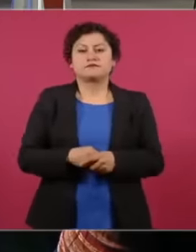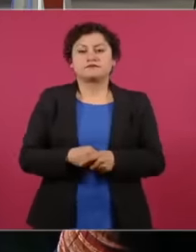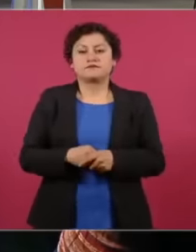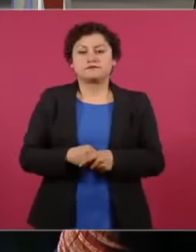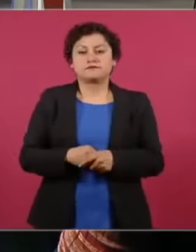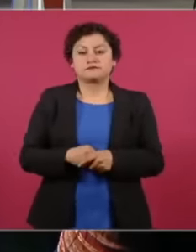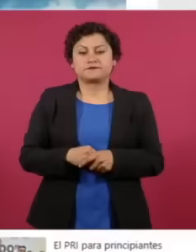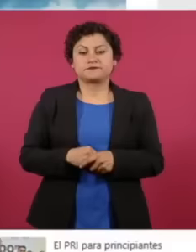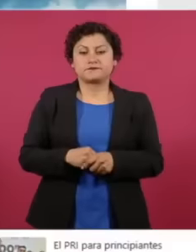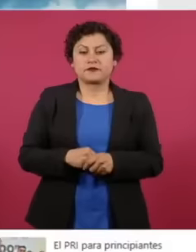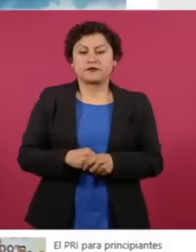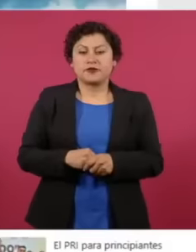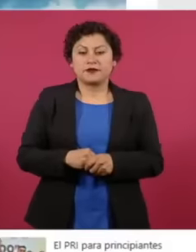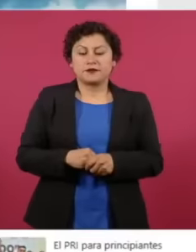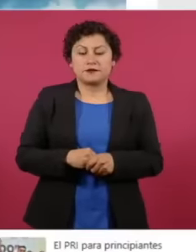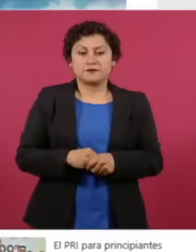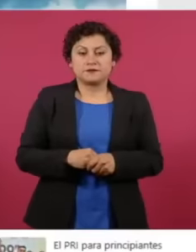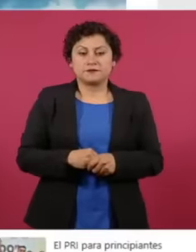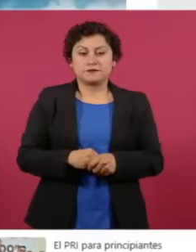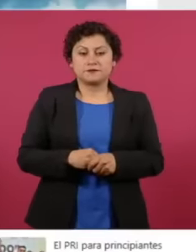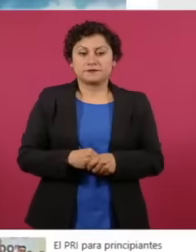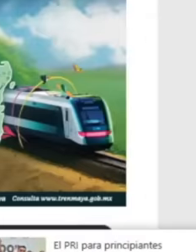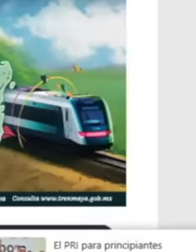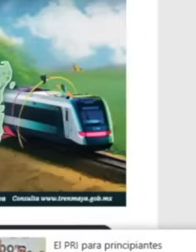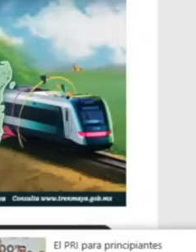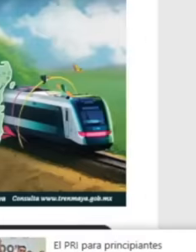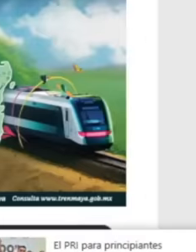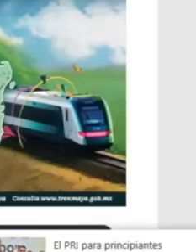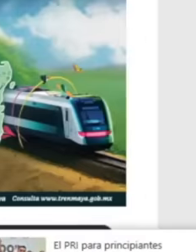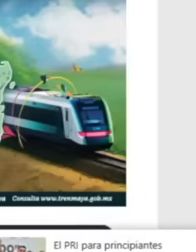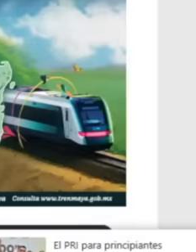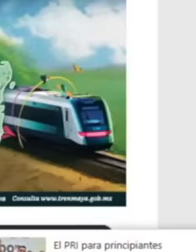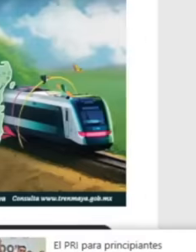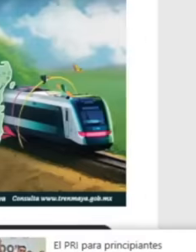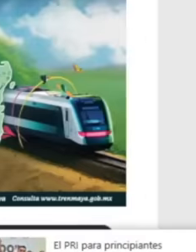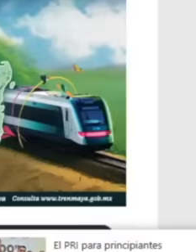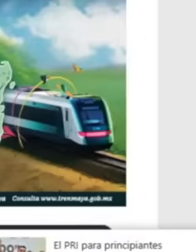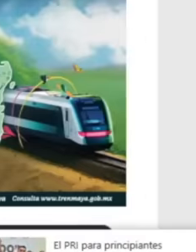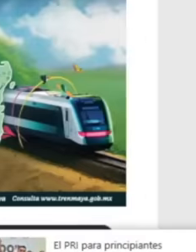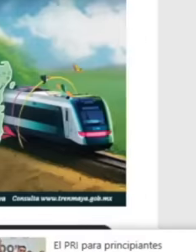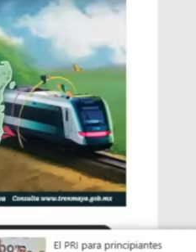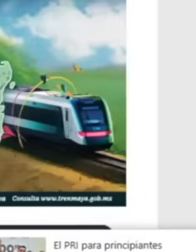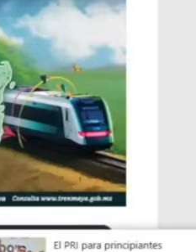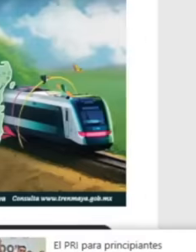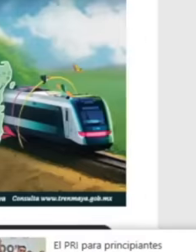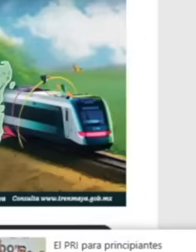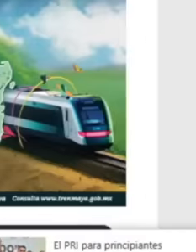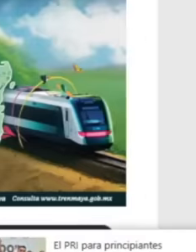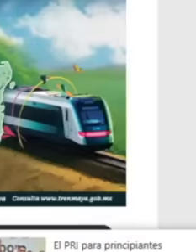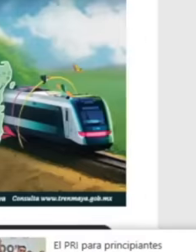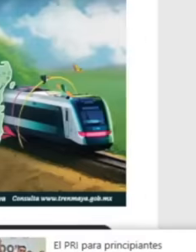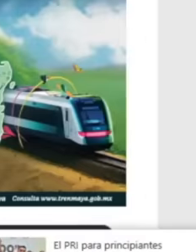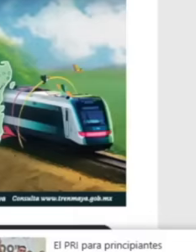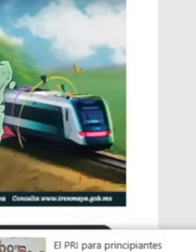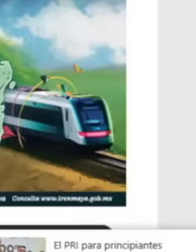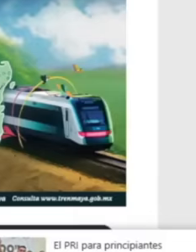, he says, he says, he said, the violence, the corruption and